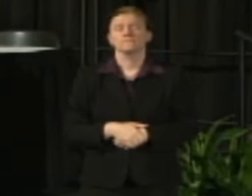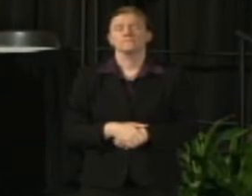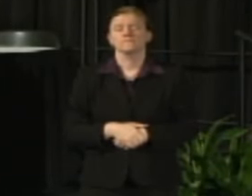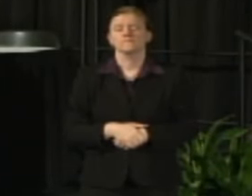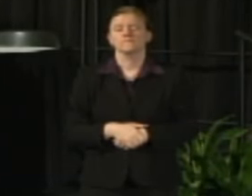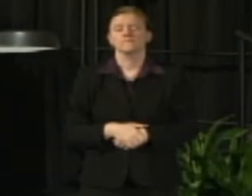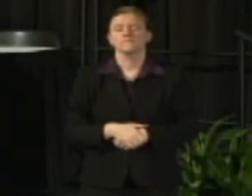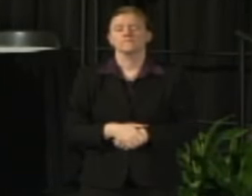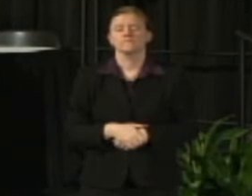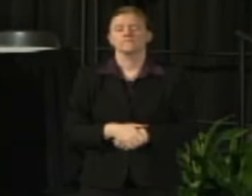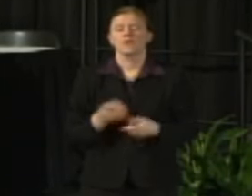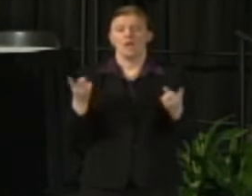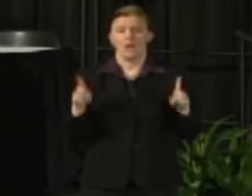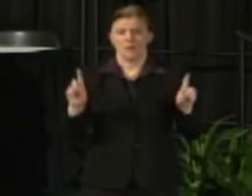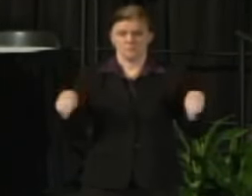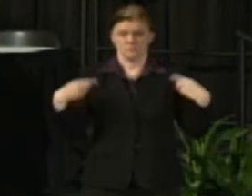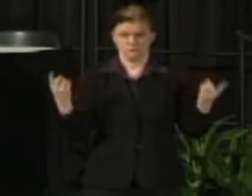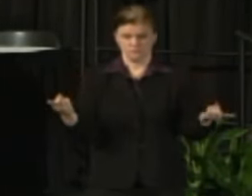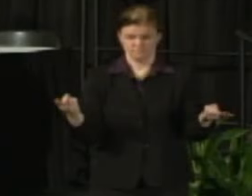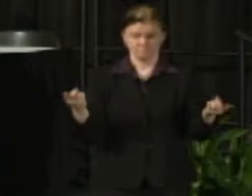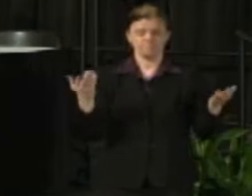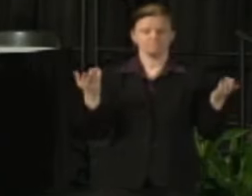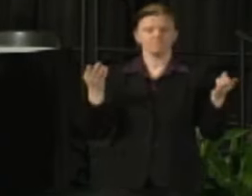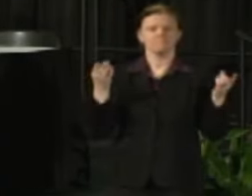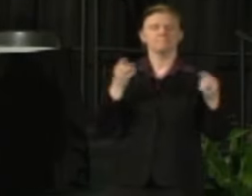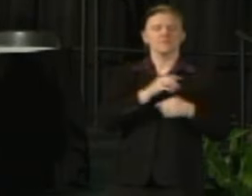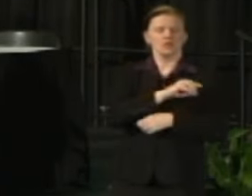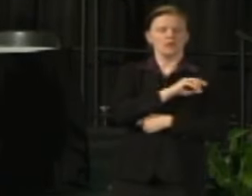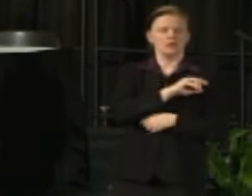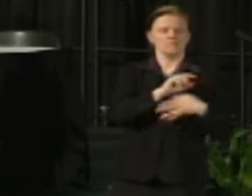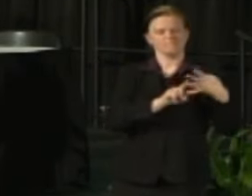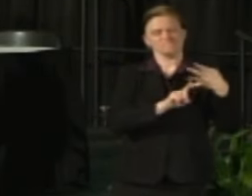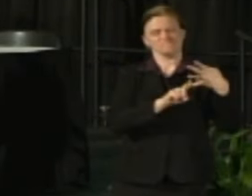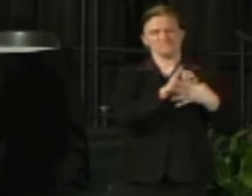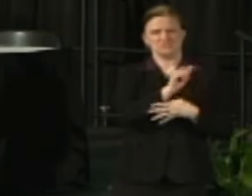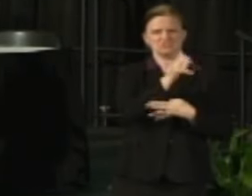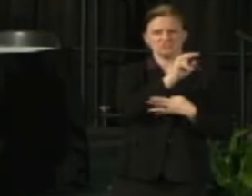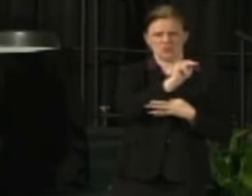in late January President, UW System Ray Cross sent a memo.